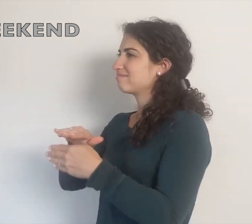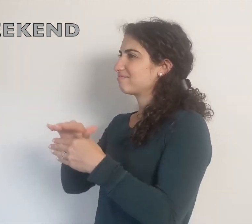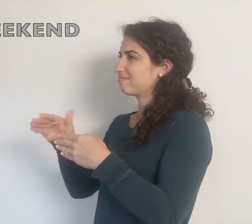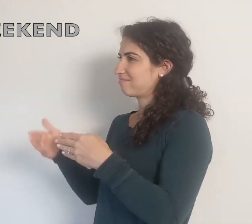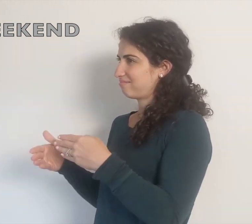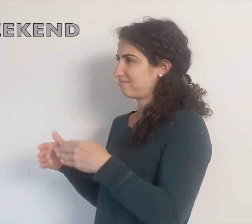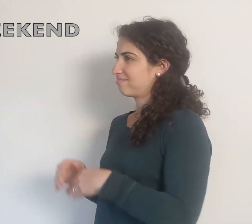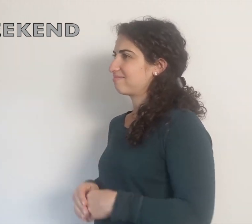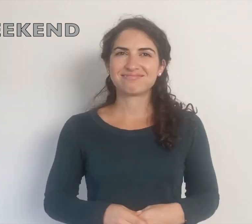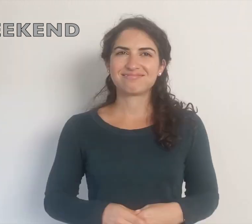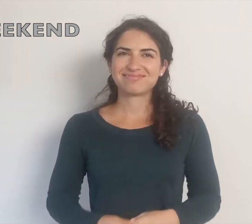WEEKEND